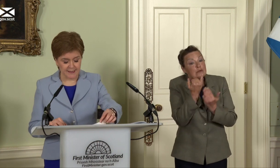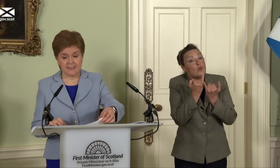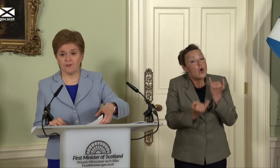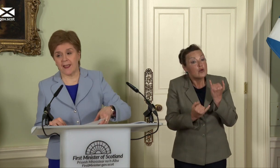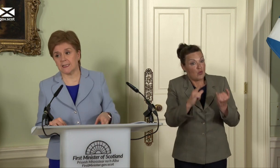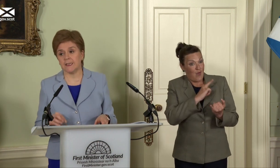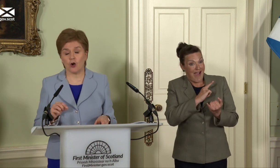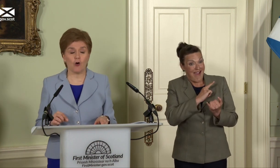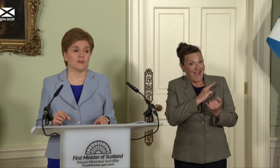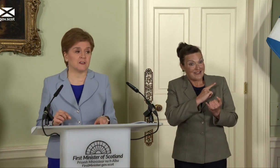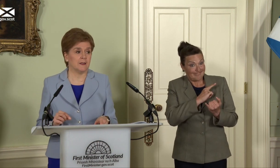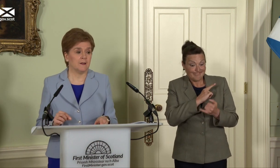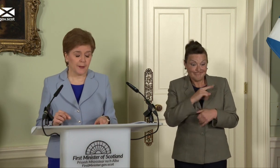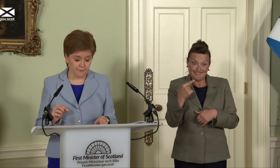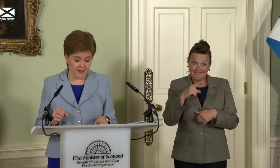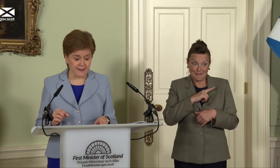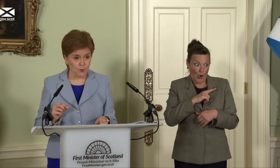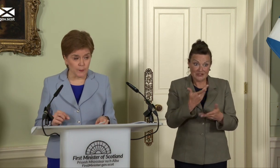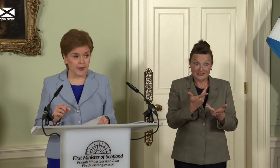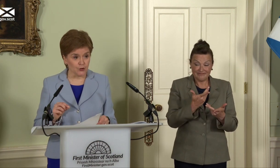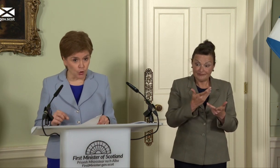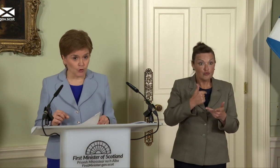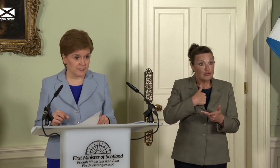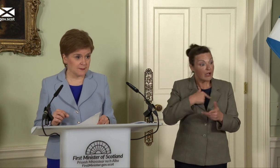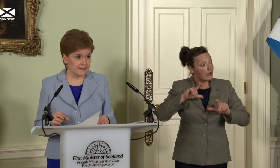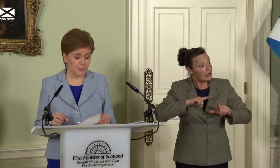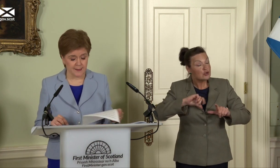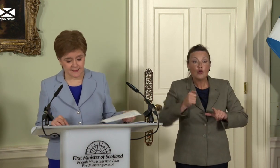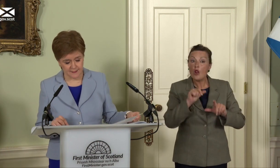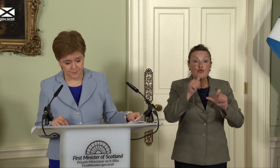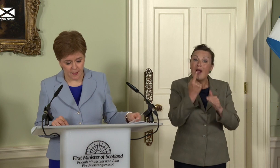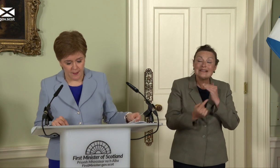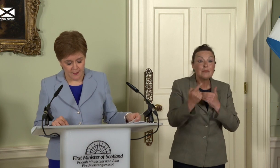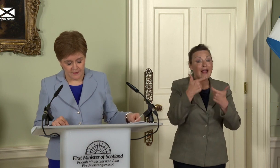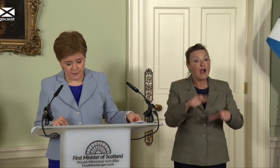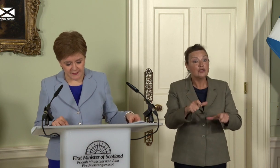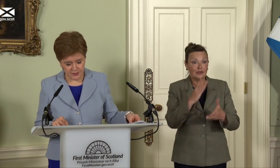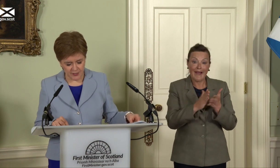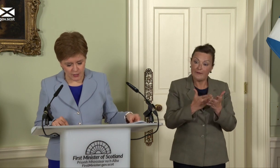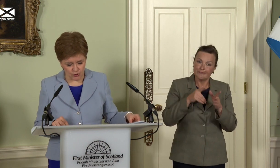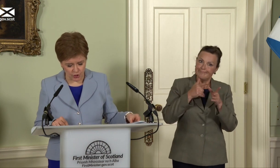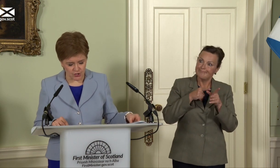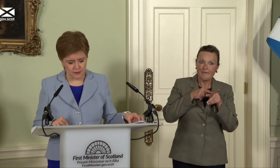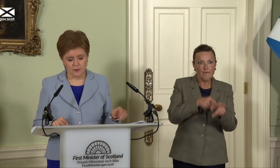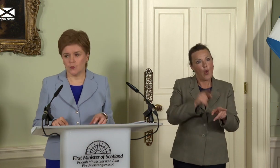directly caused by the fact we are not independent. So at this critical juncture,